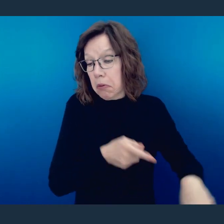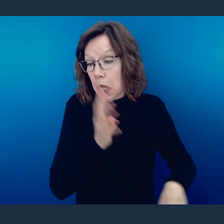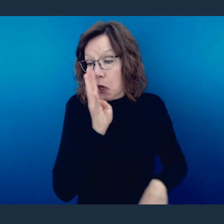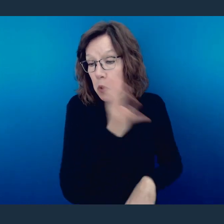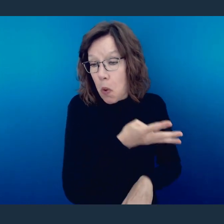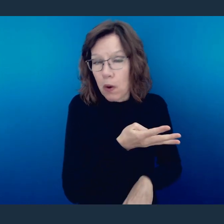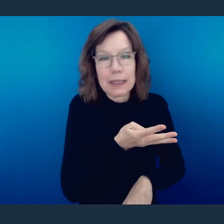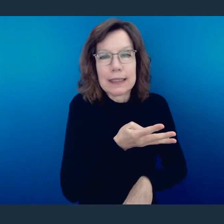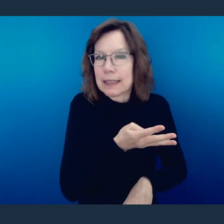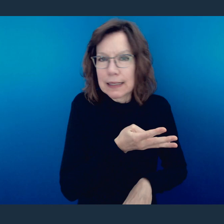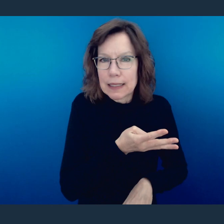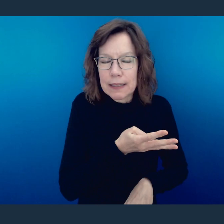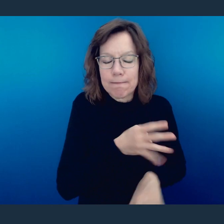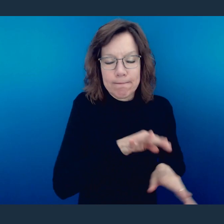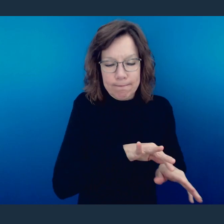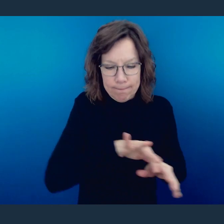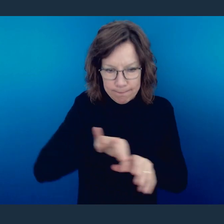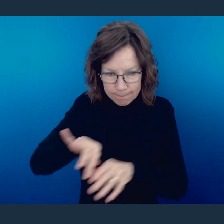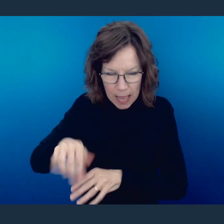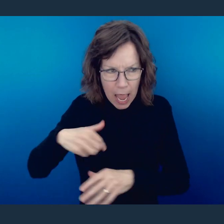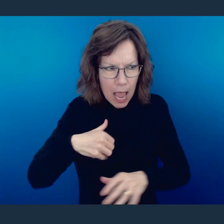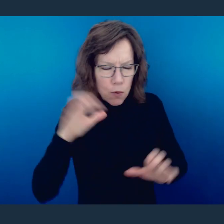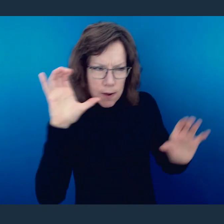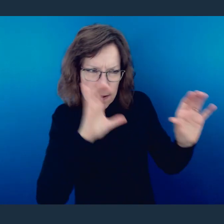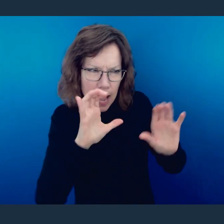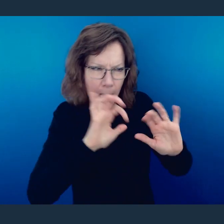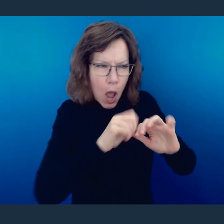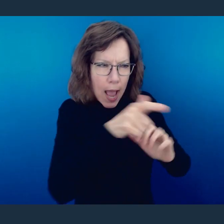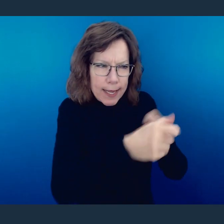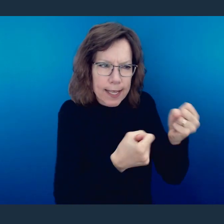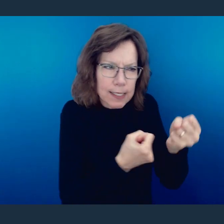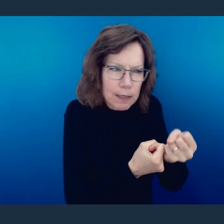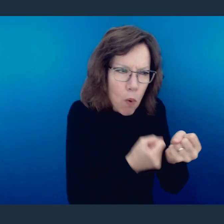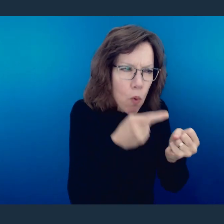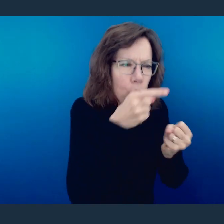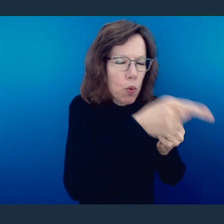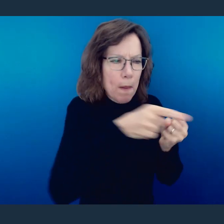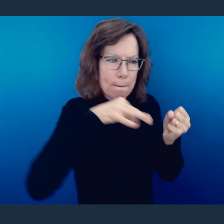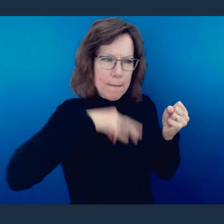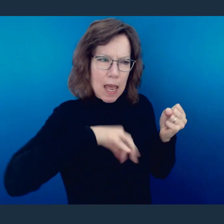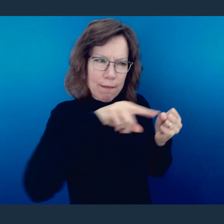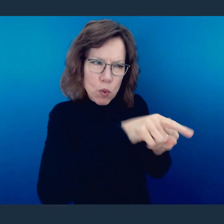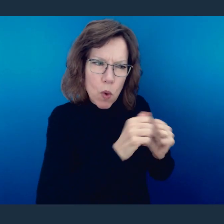with, we're going to seek to do what's necessary to benefit and then build them up. It says,